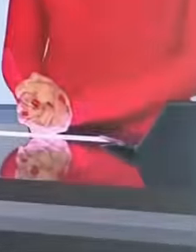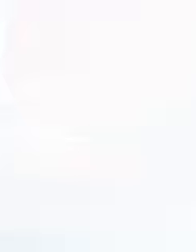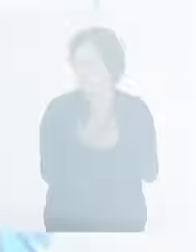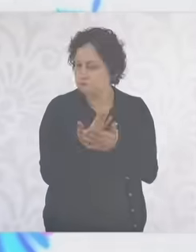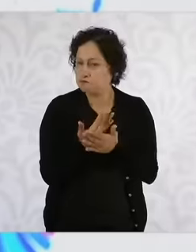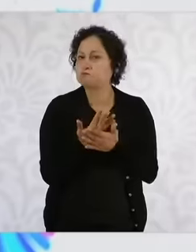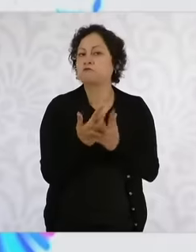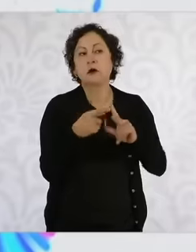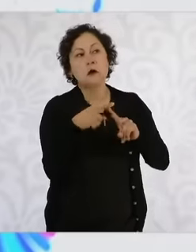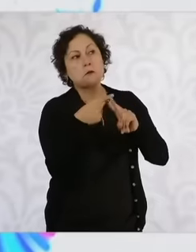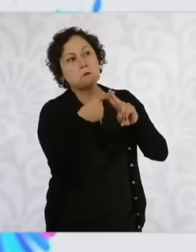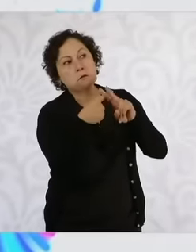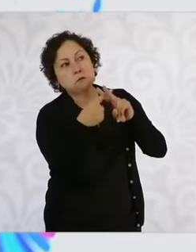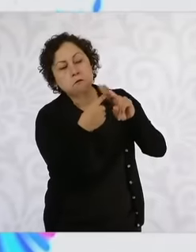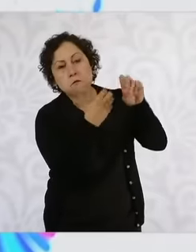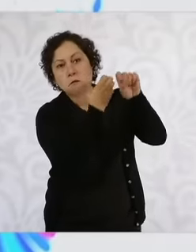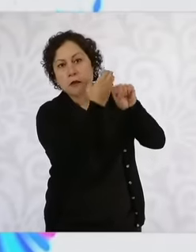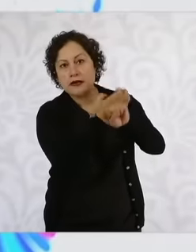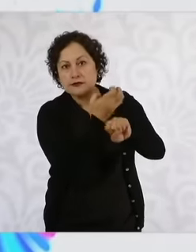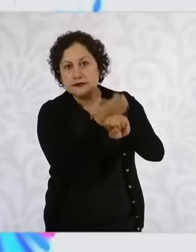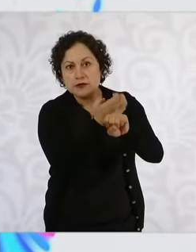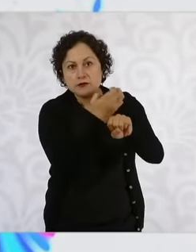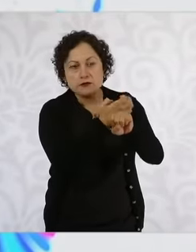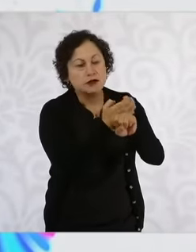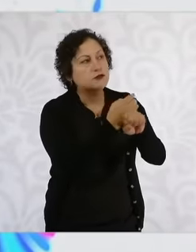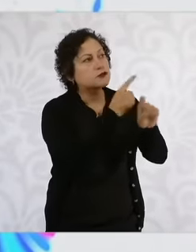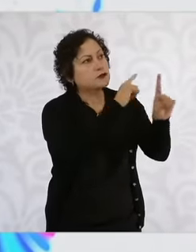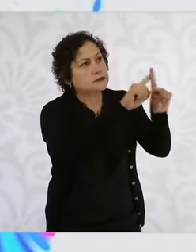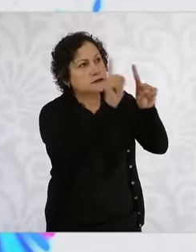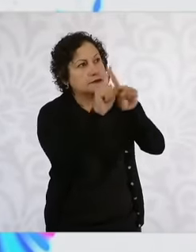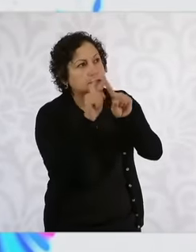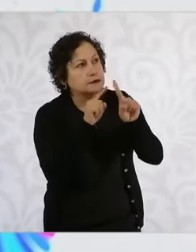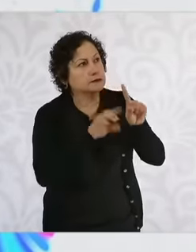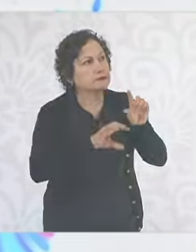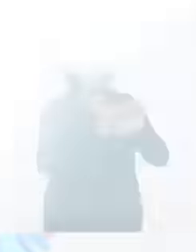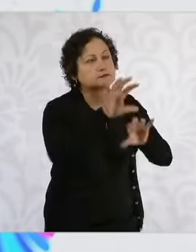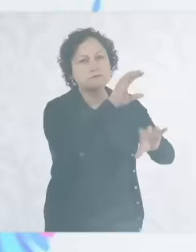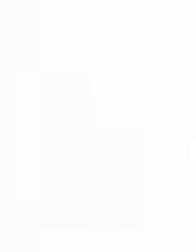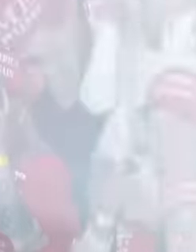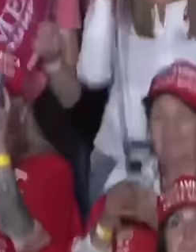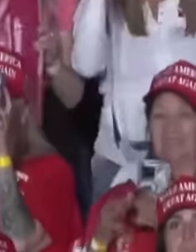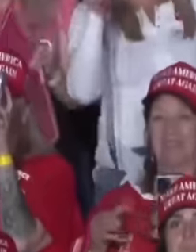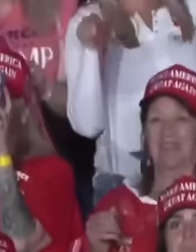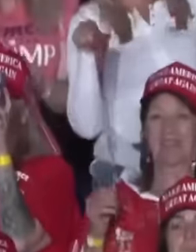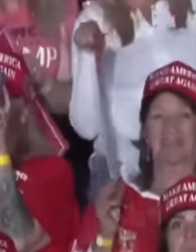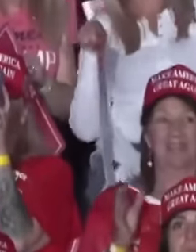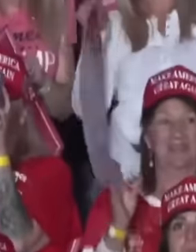the president Claudia with the situation of the migrants and Donald Trump's threats